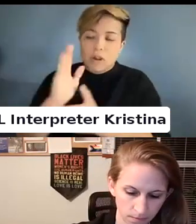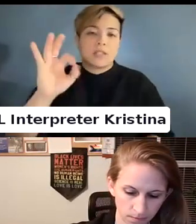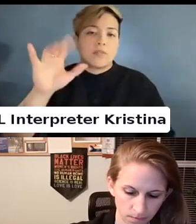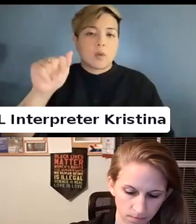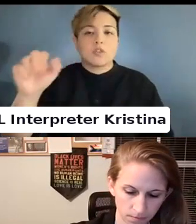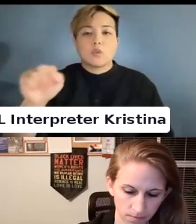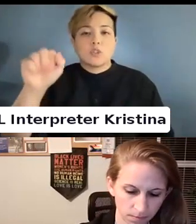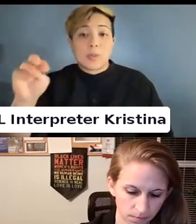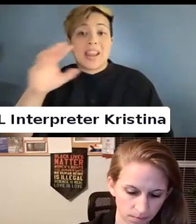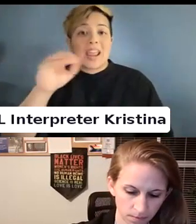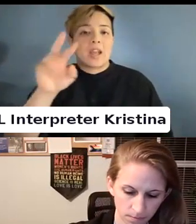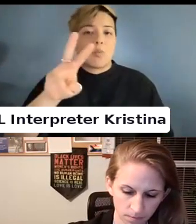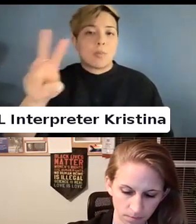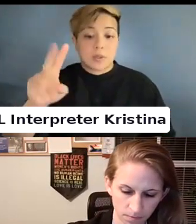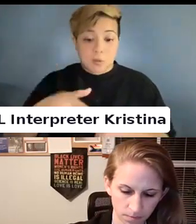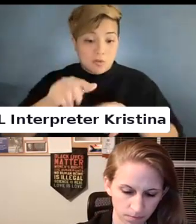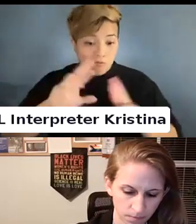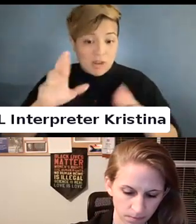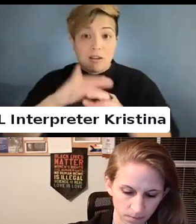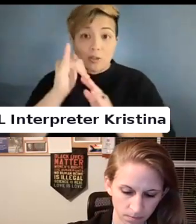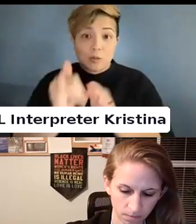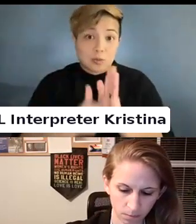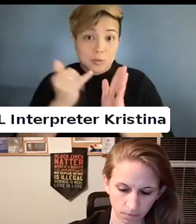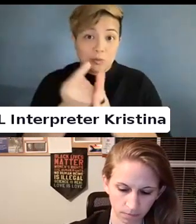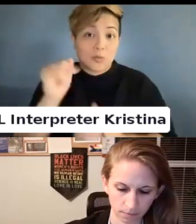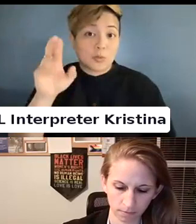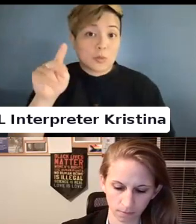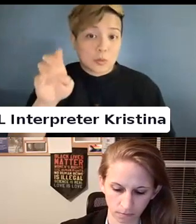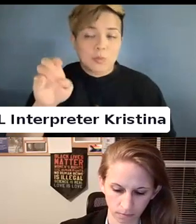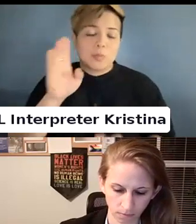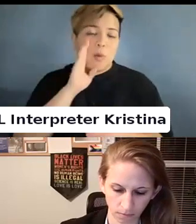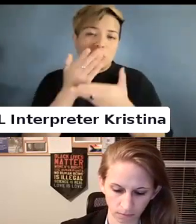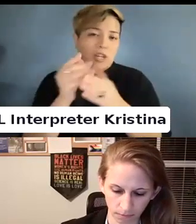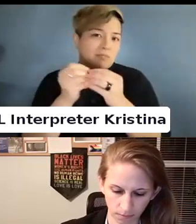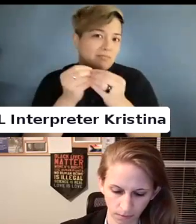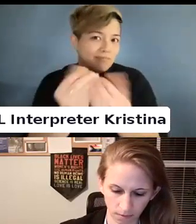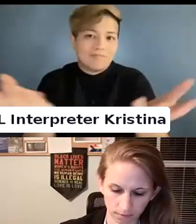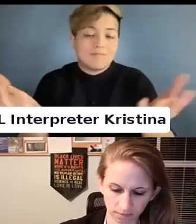Once it was on YouTube. Last.